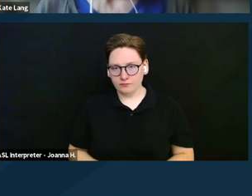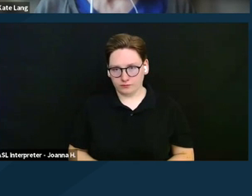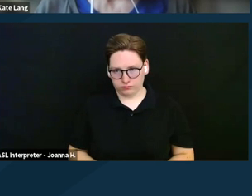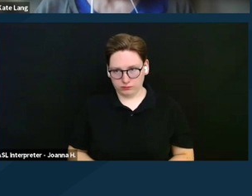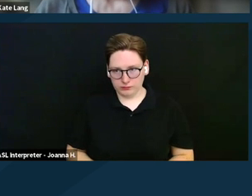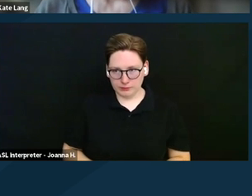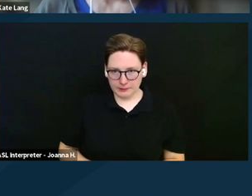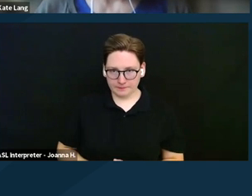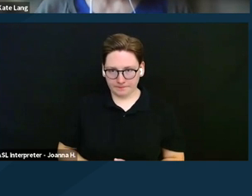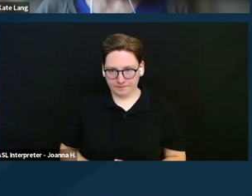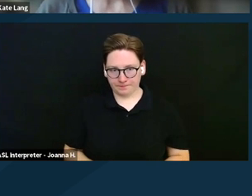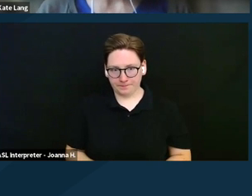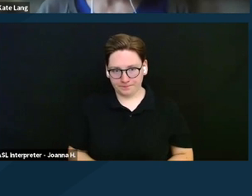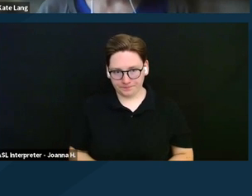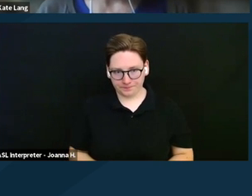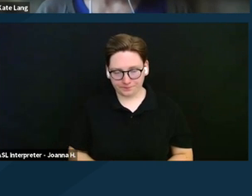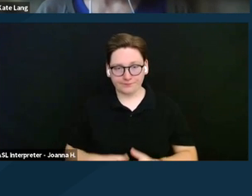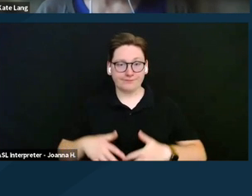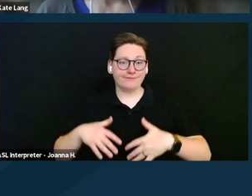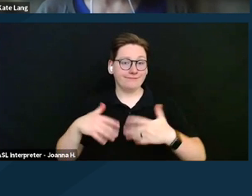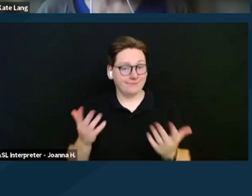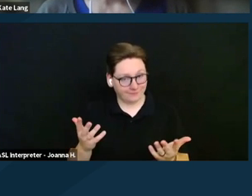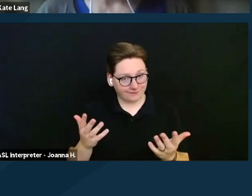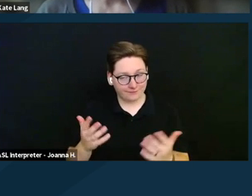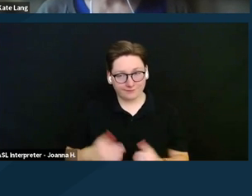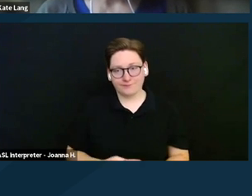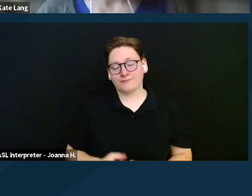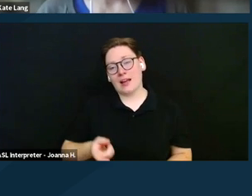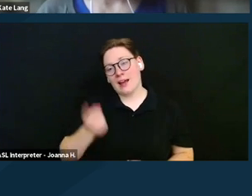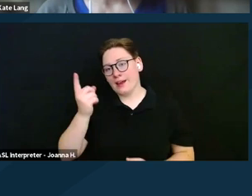Okay, here's a rule that is unique to SSI.